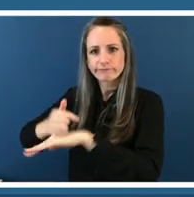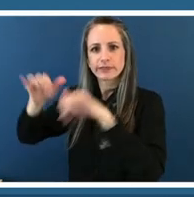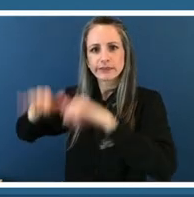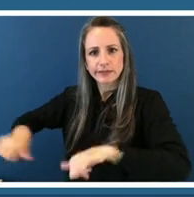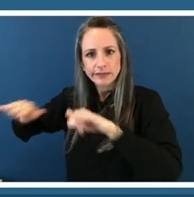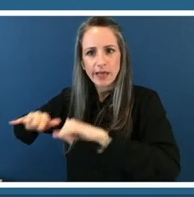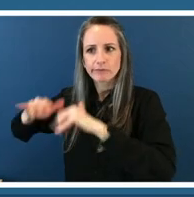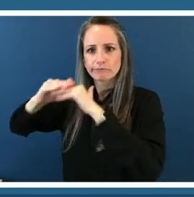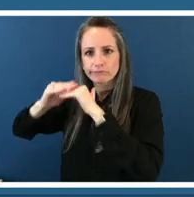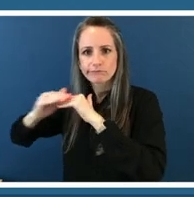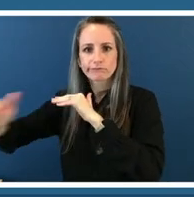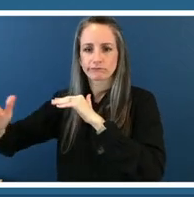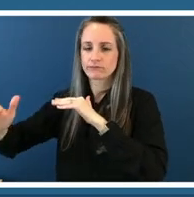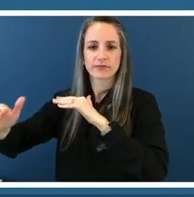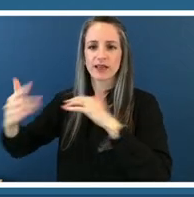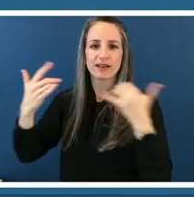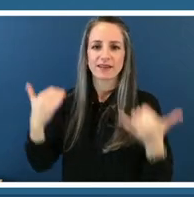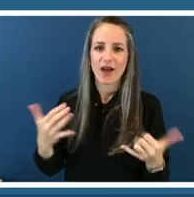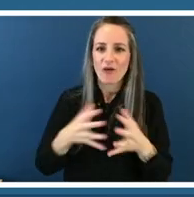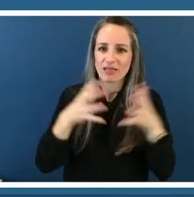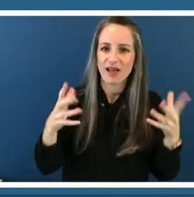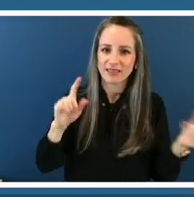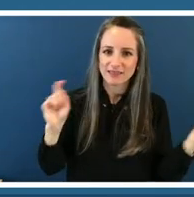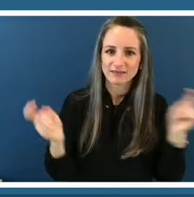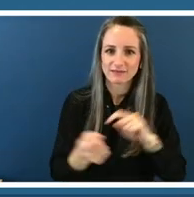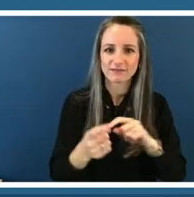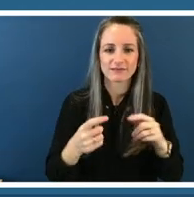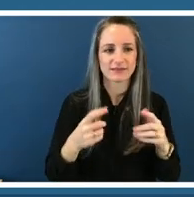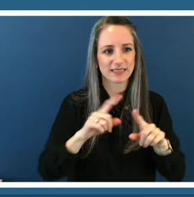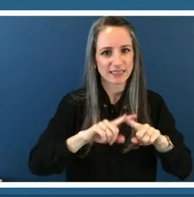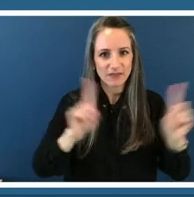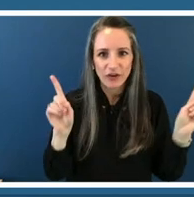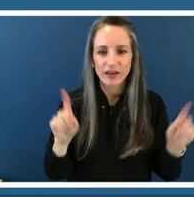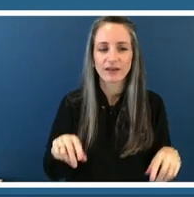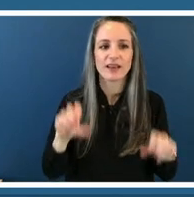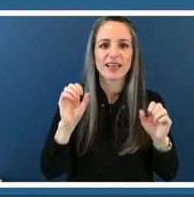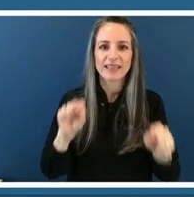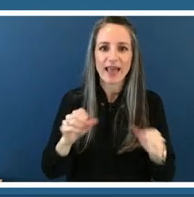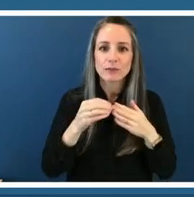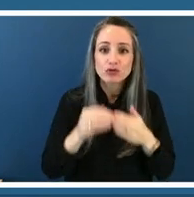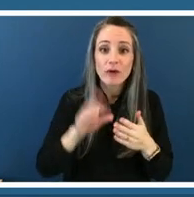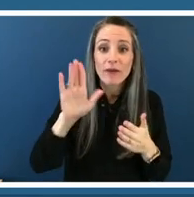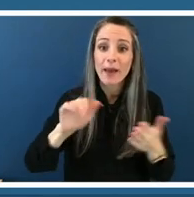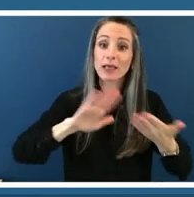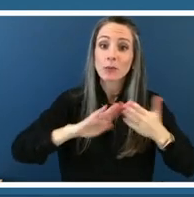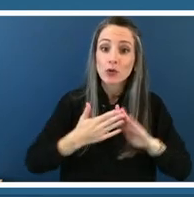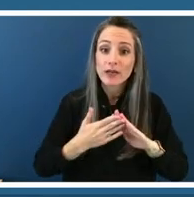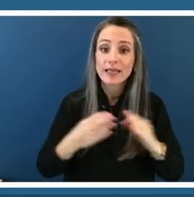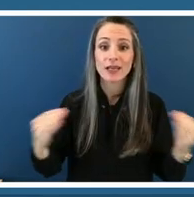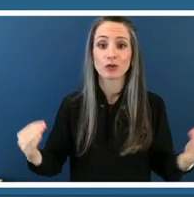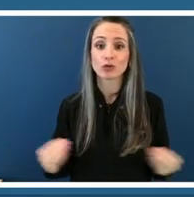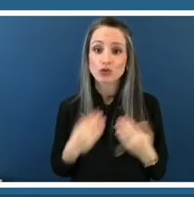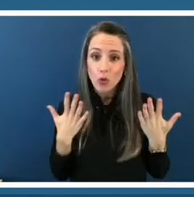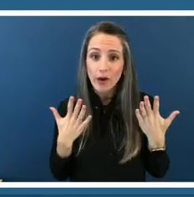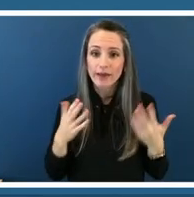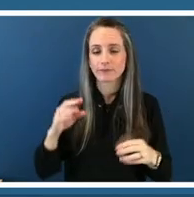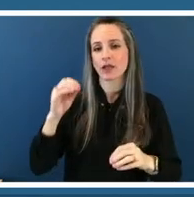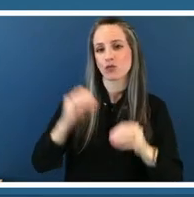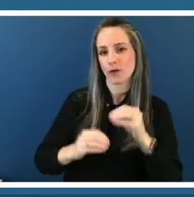are community driven and also driven by joy regeneration and repair